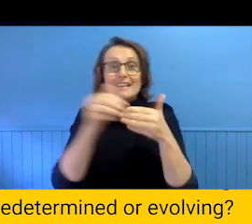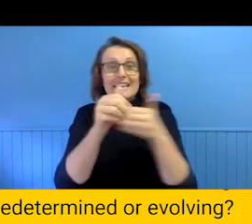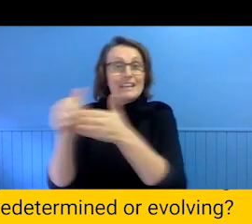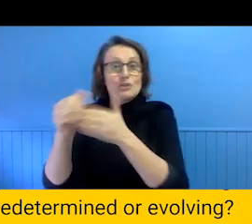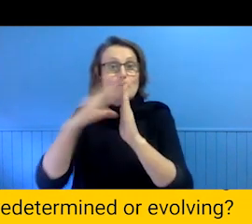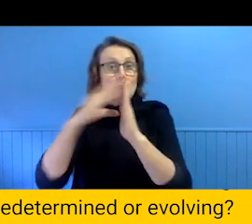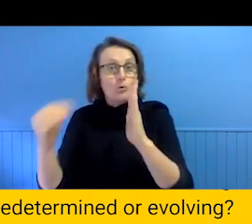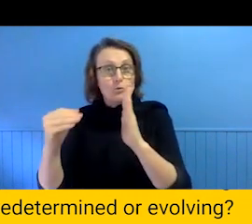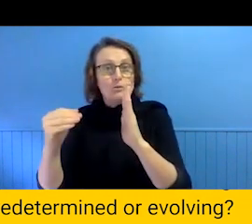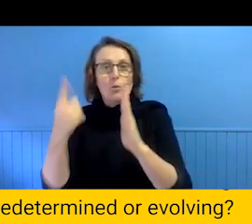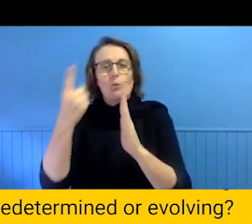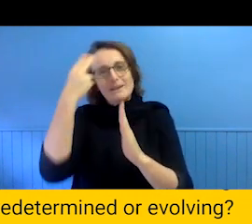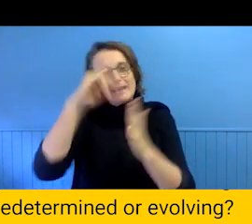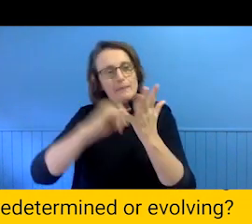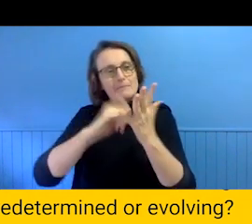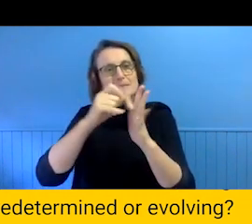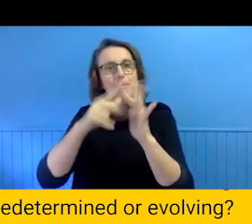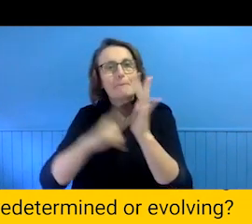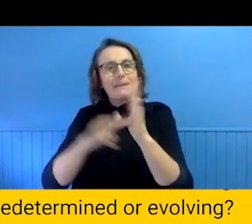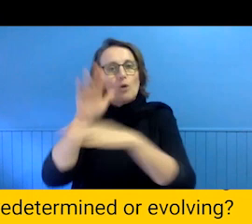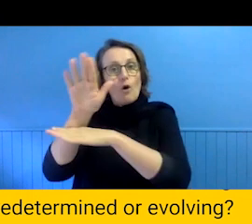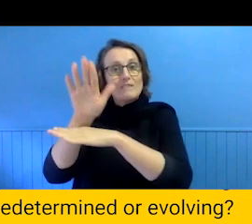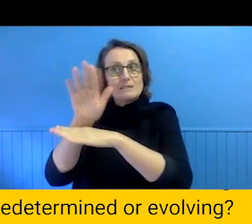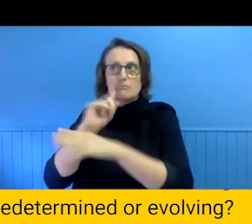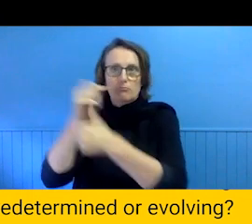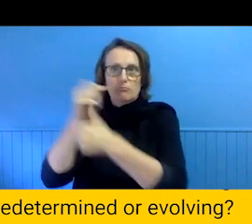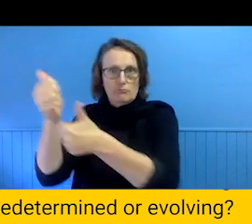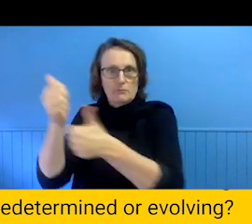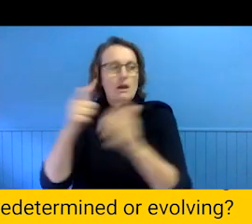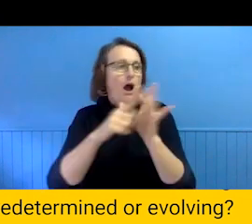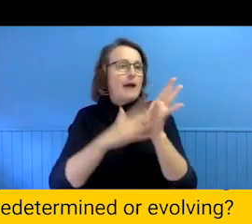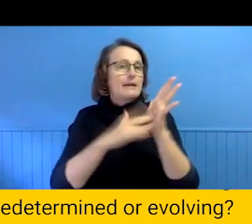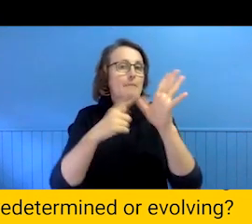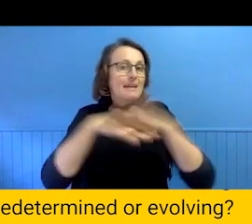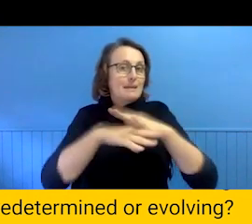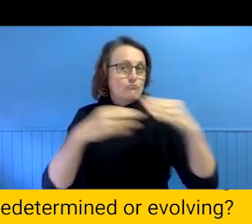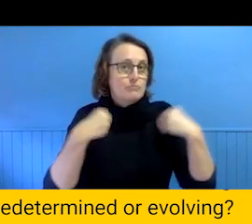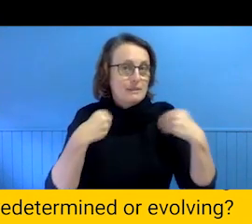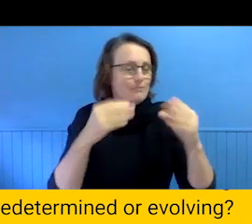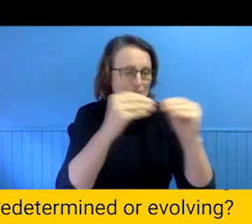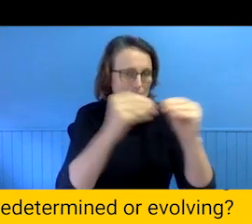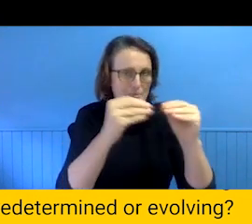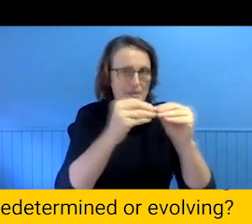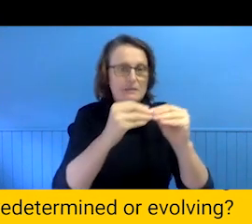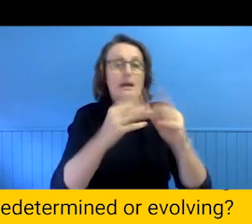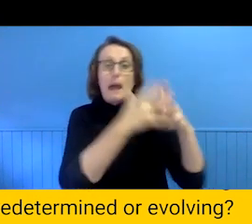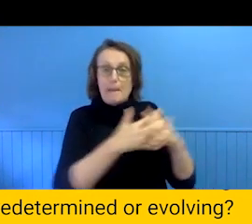look at the one that the IMA had in Brisbane and there is one in PIKA in